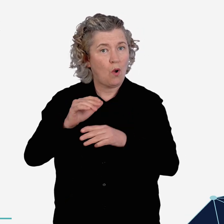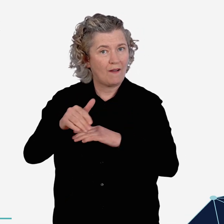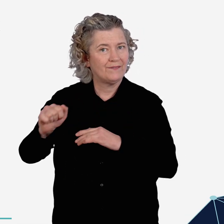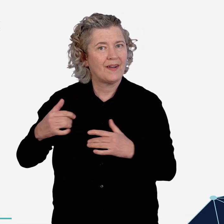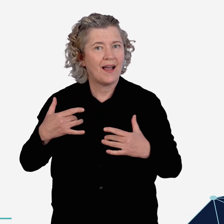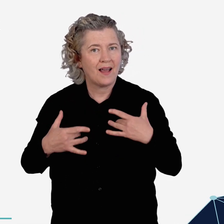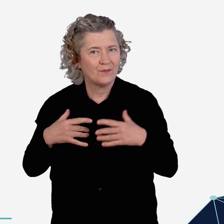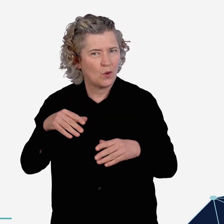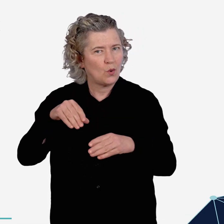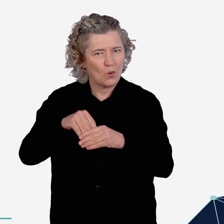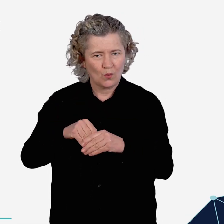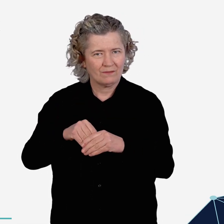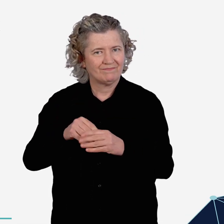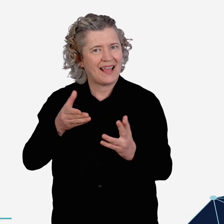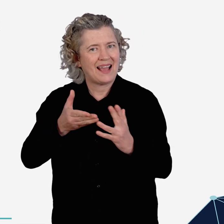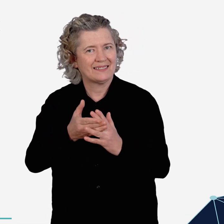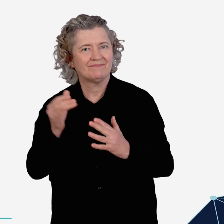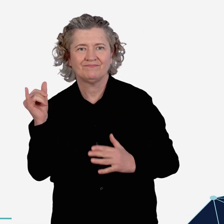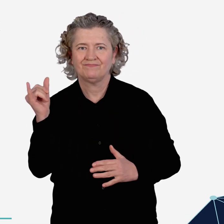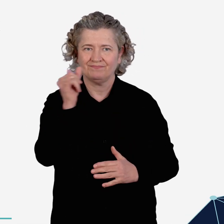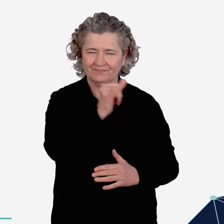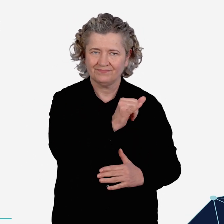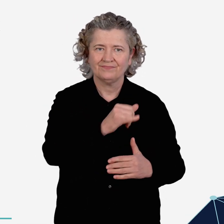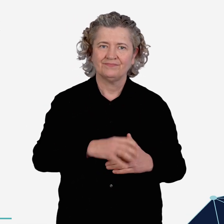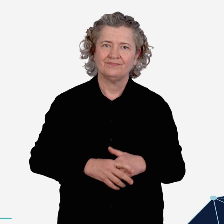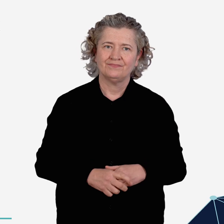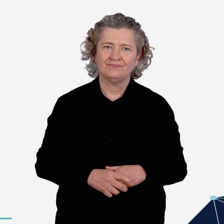and control over their lives, including accessing air travel.